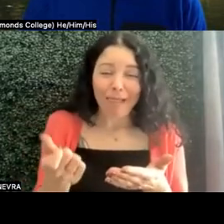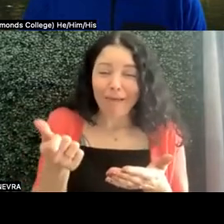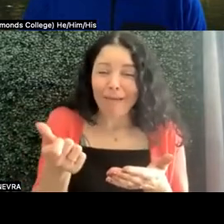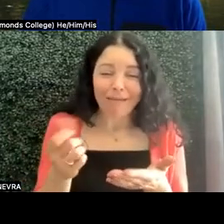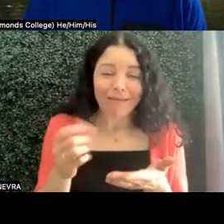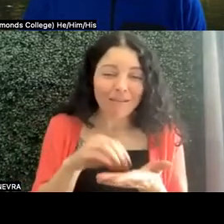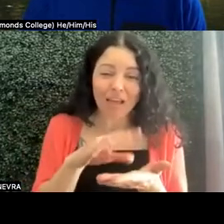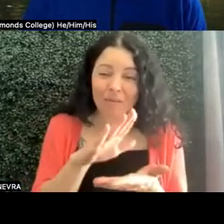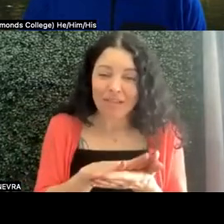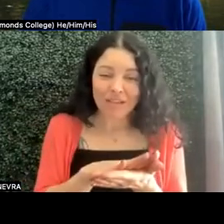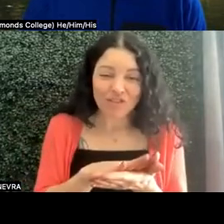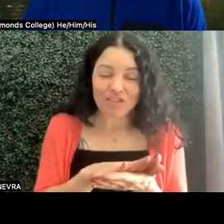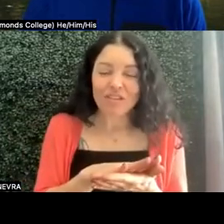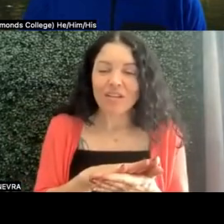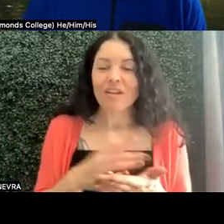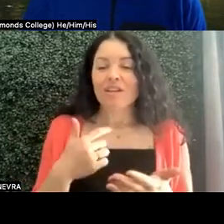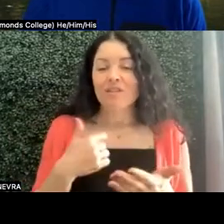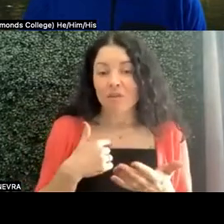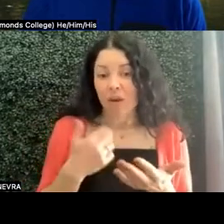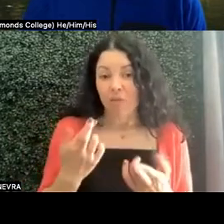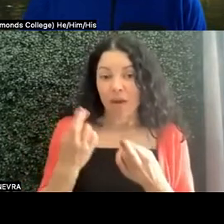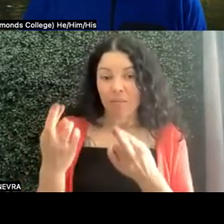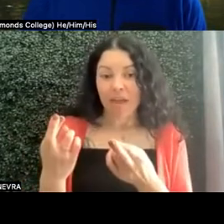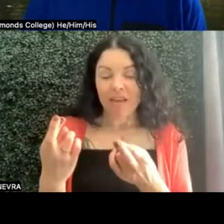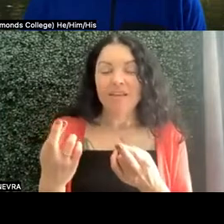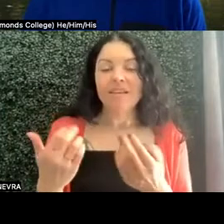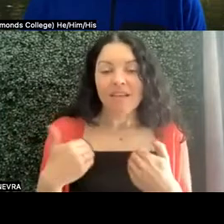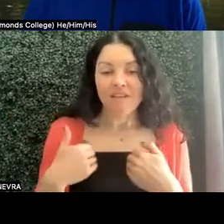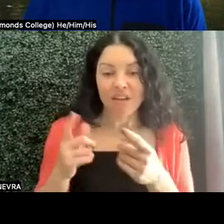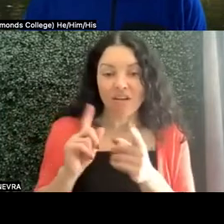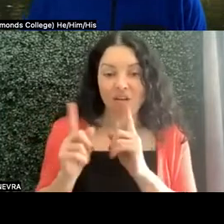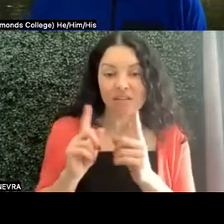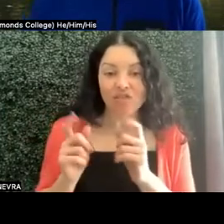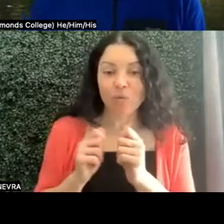So what I would recommend is having a conversation with your AD--